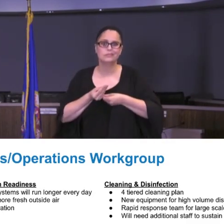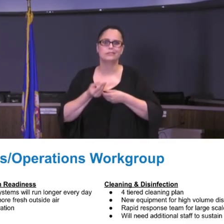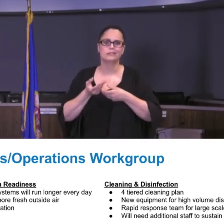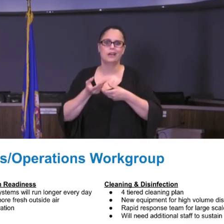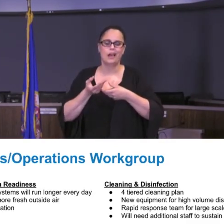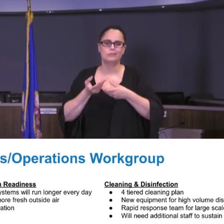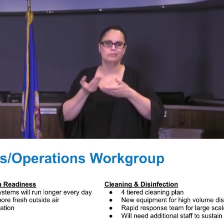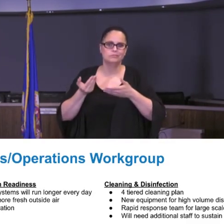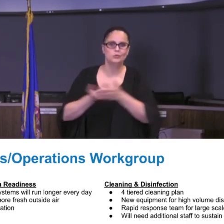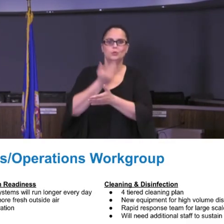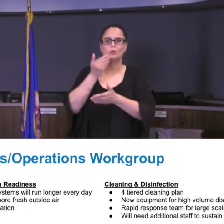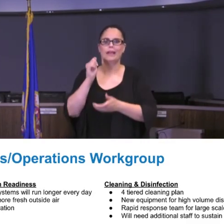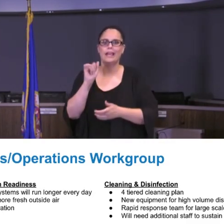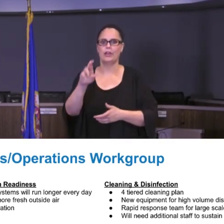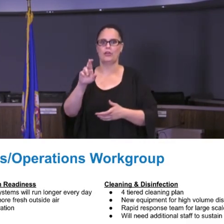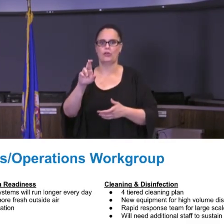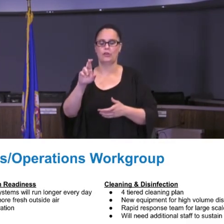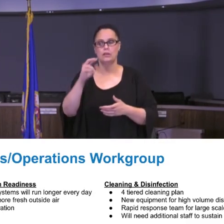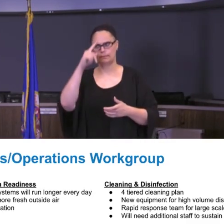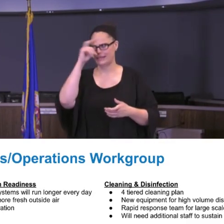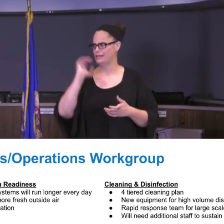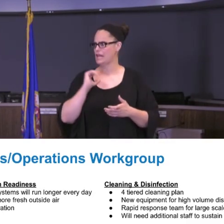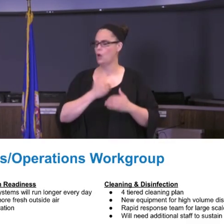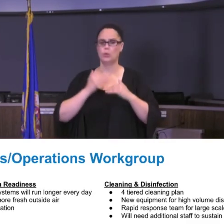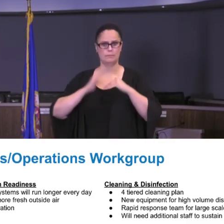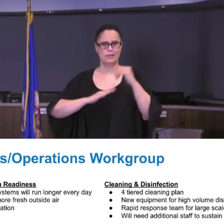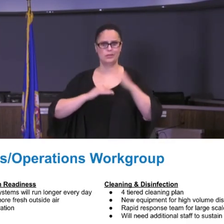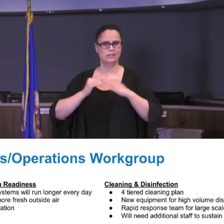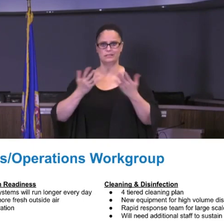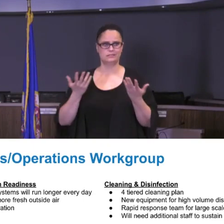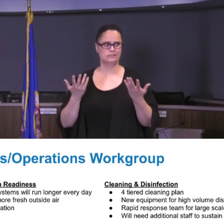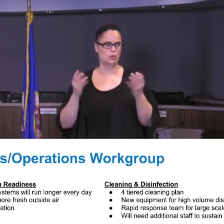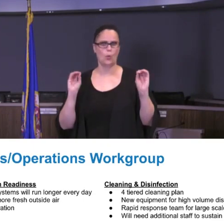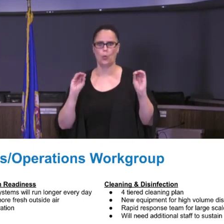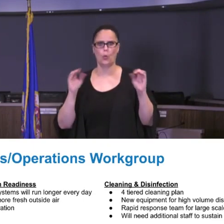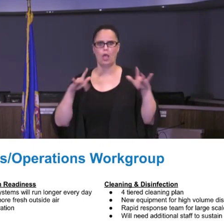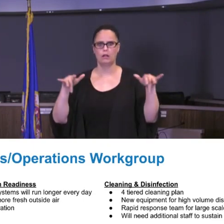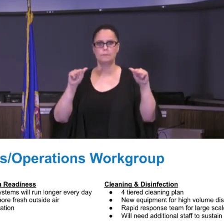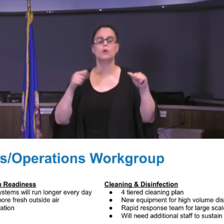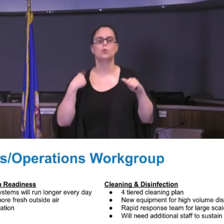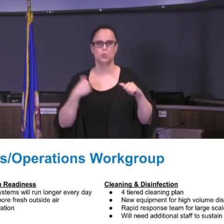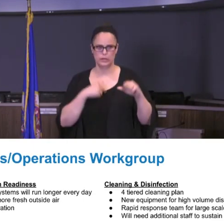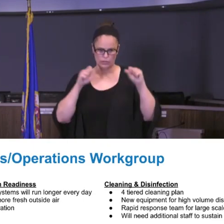our buildings haven't been occupied, we have been able to really address some of the maintenance standards that are